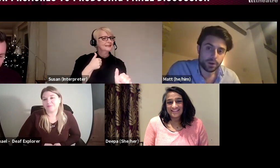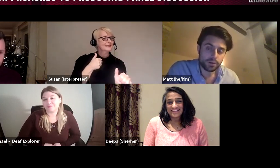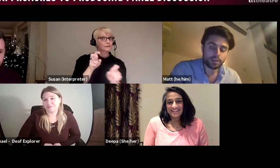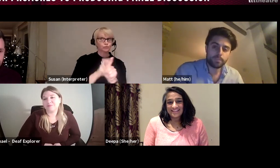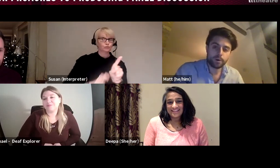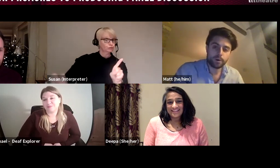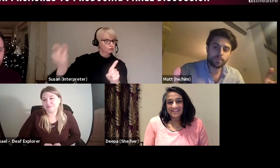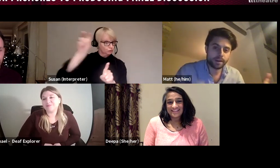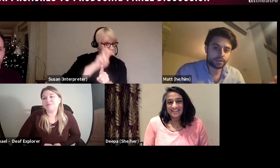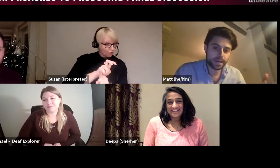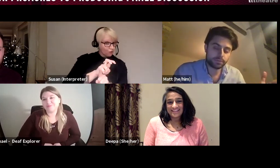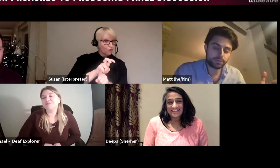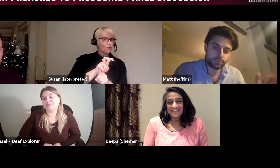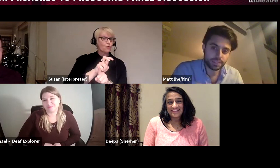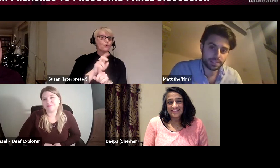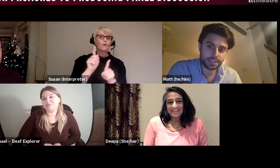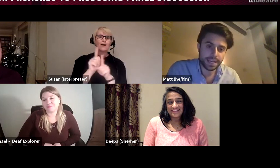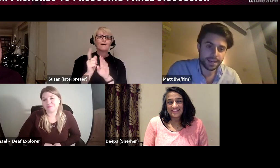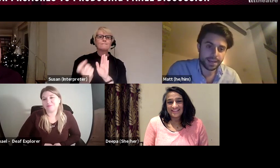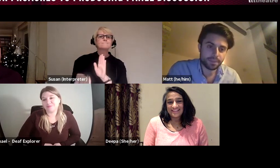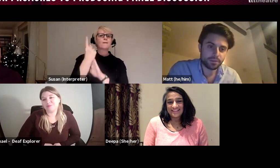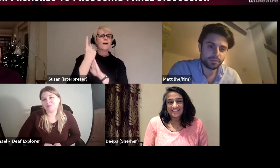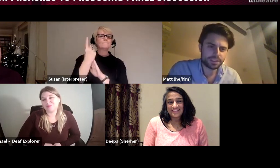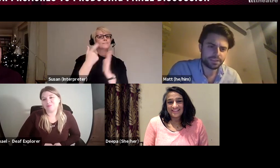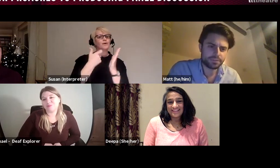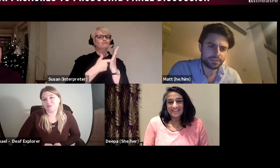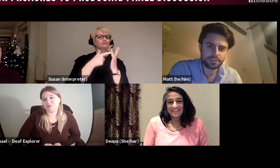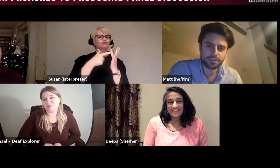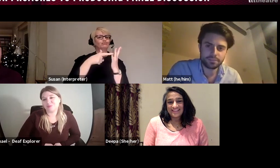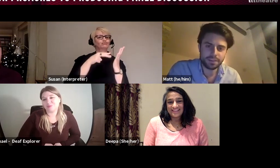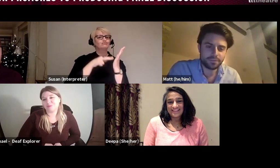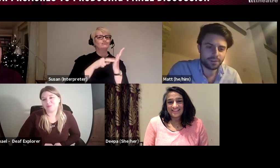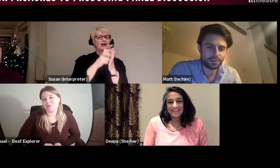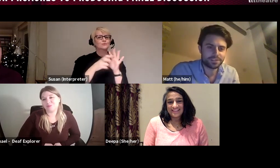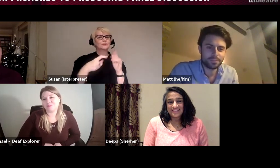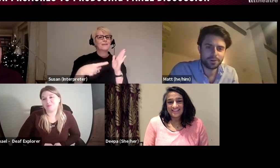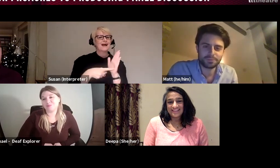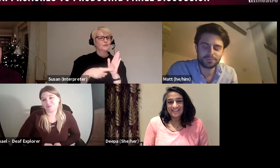both in our pop up around about which is - oh I've given Susan a really fun word to put,